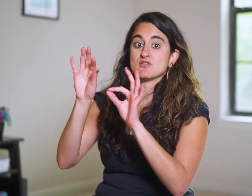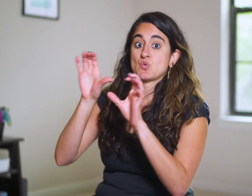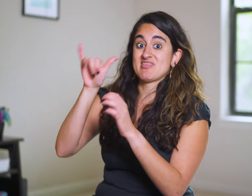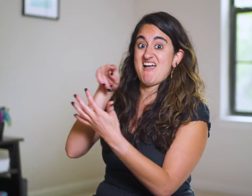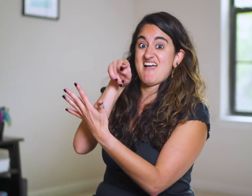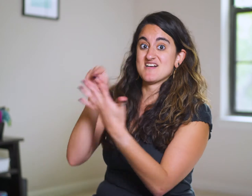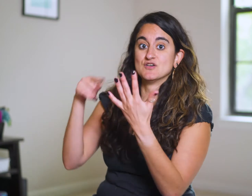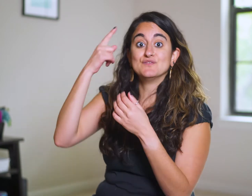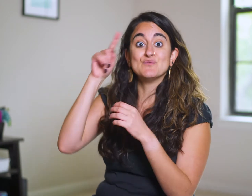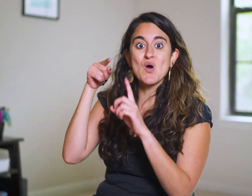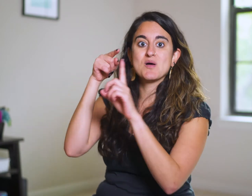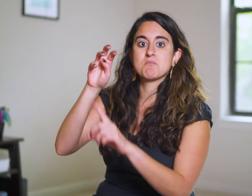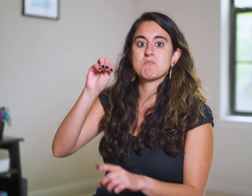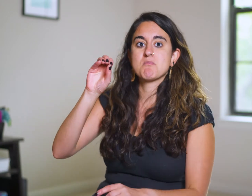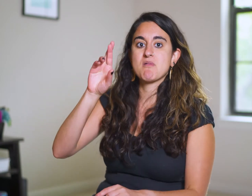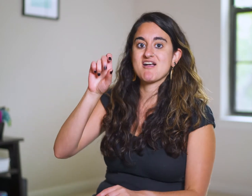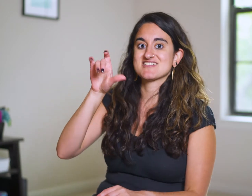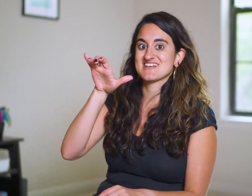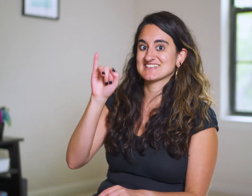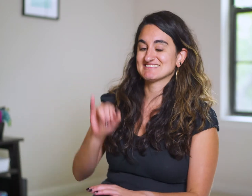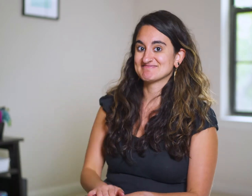Go do all those things for Mordecai!”